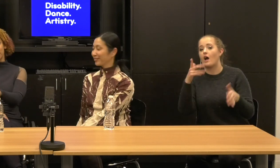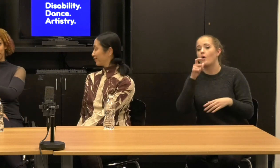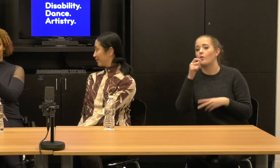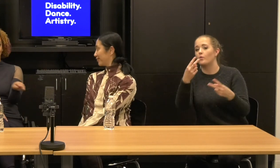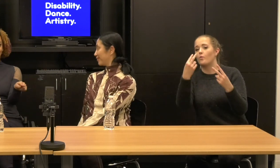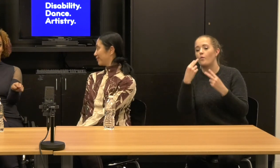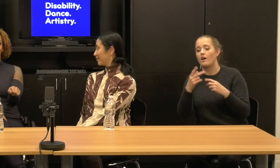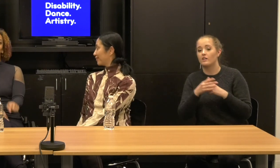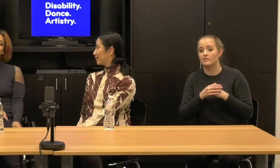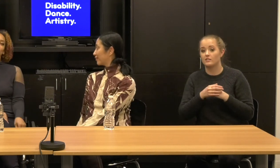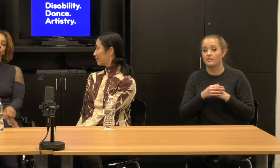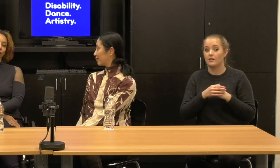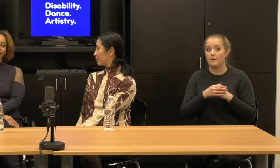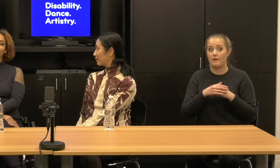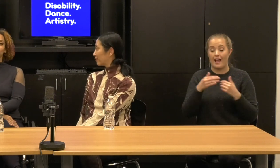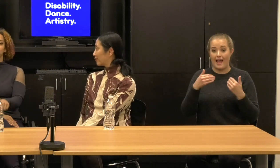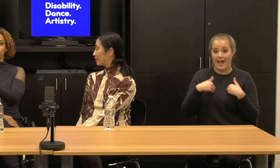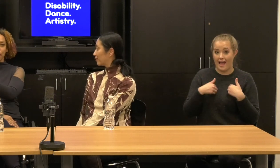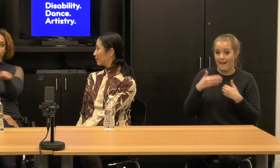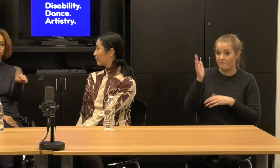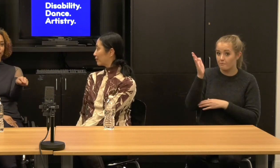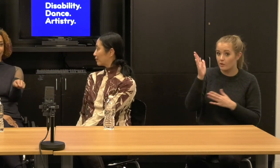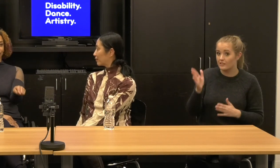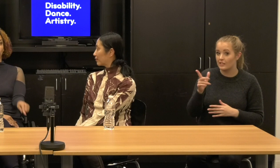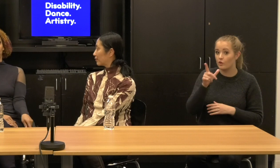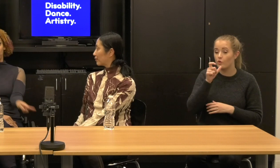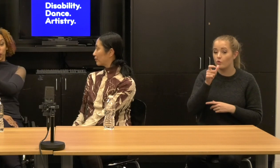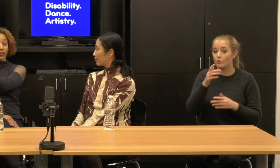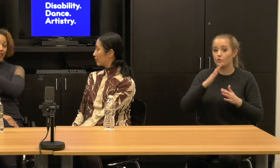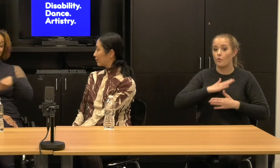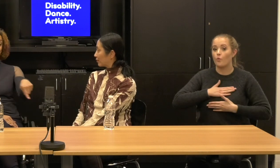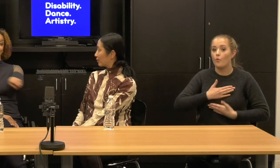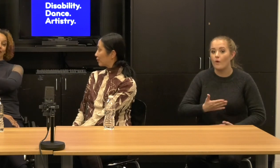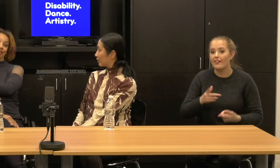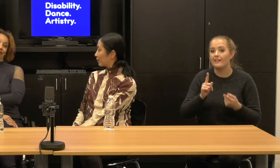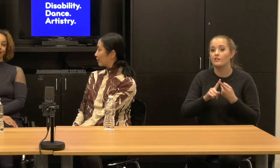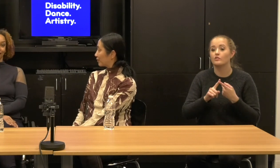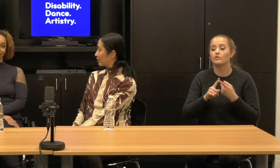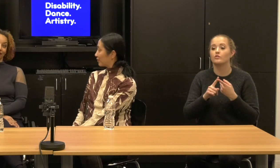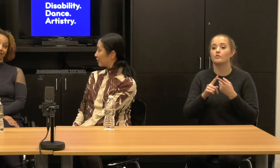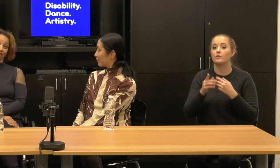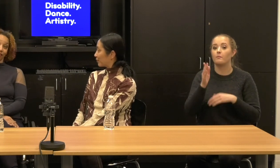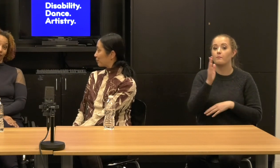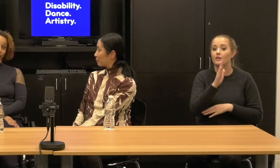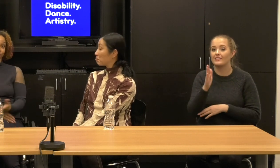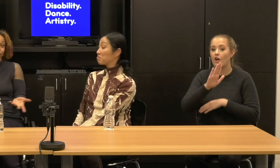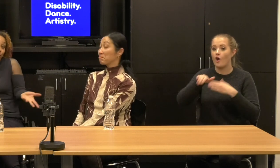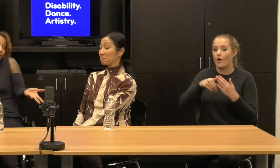Is that a presenter who is willing to read, present all six artists in this series?